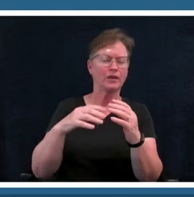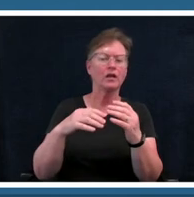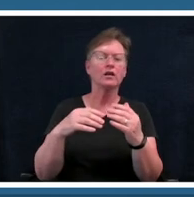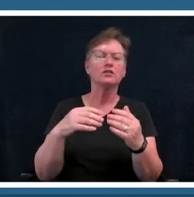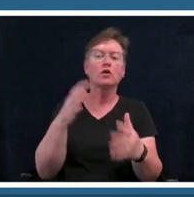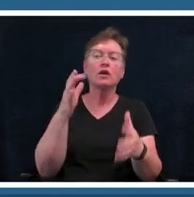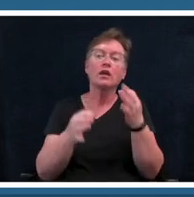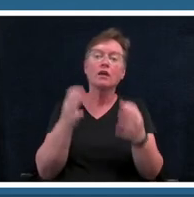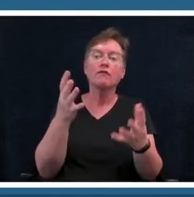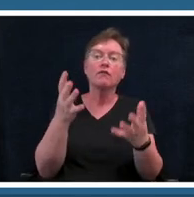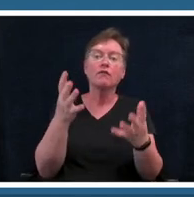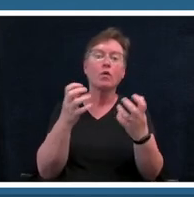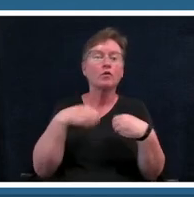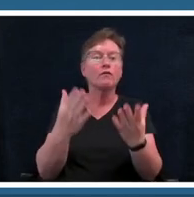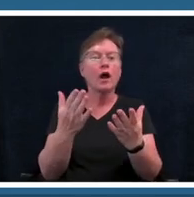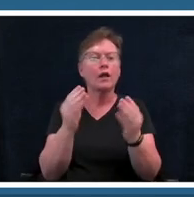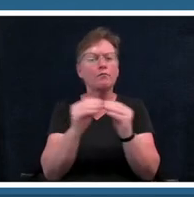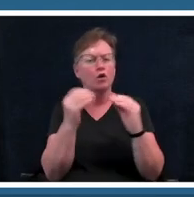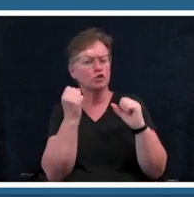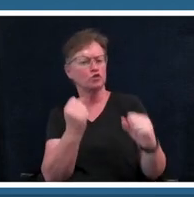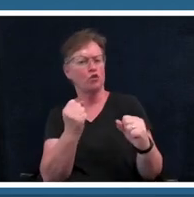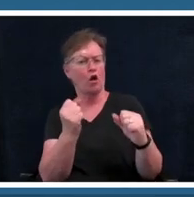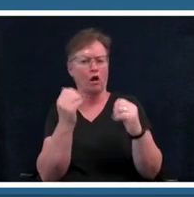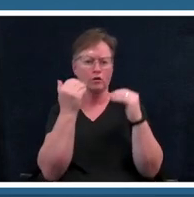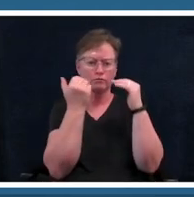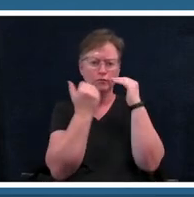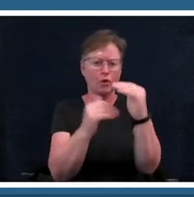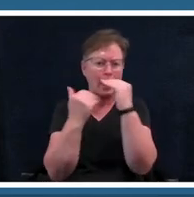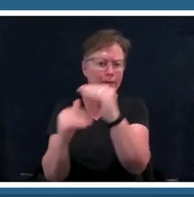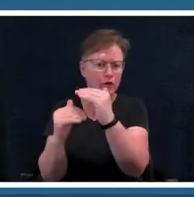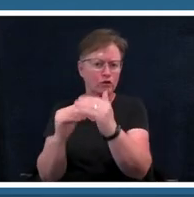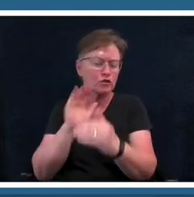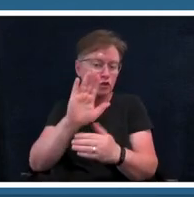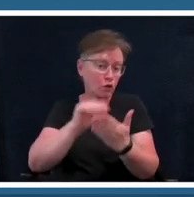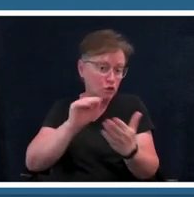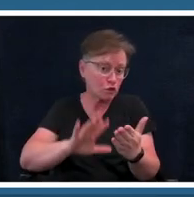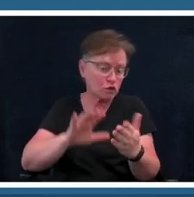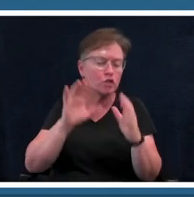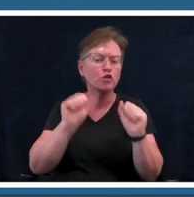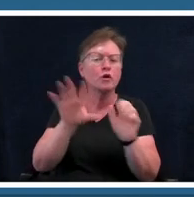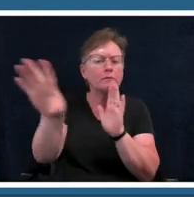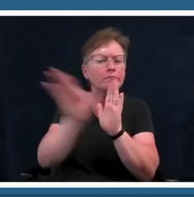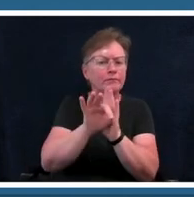parameters to your students you could definitely do this on one selected topic